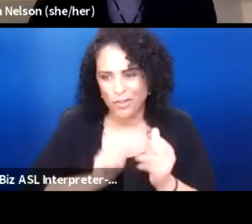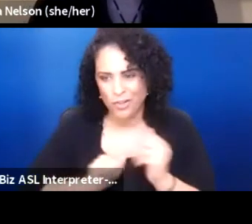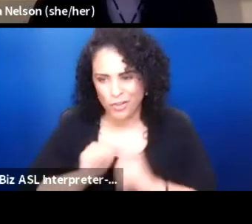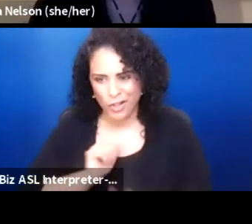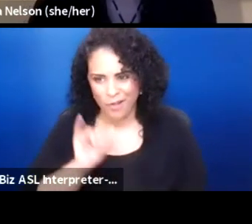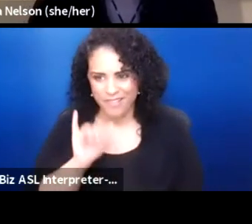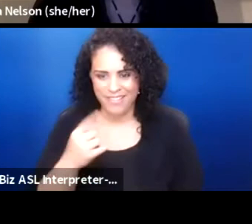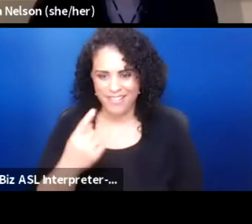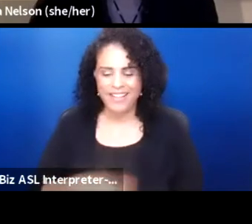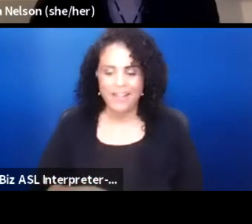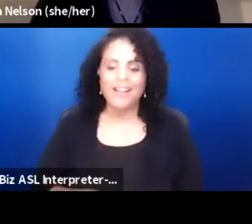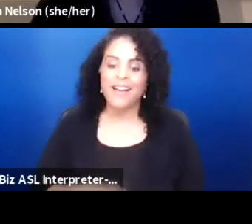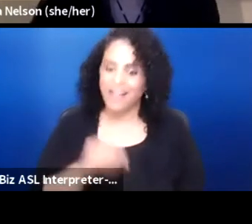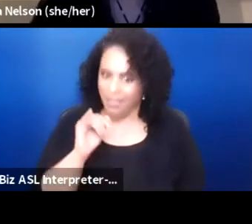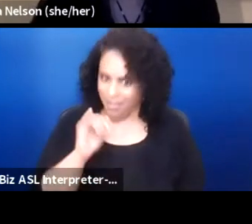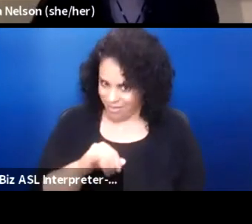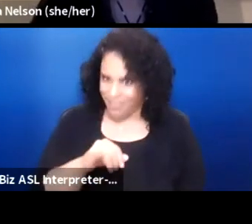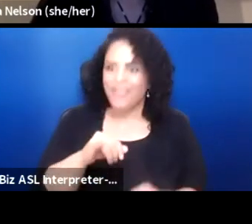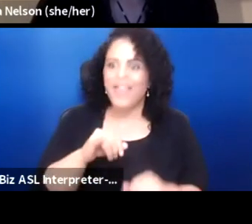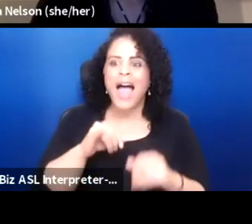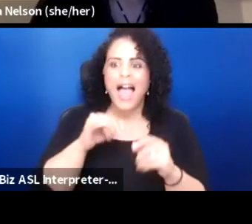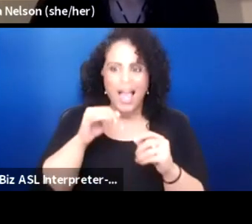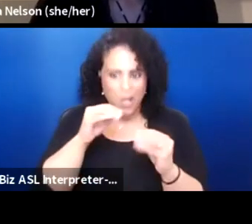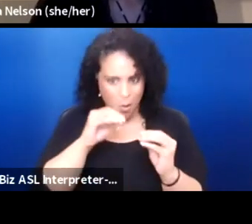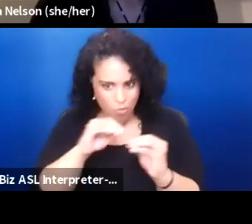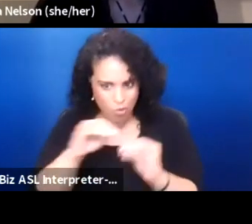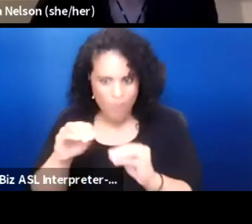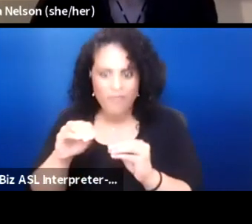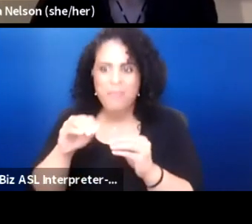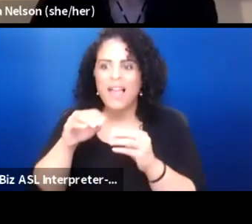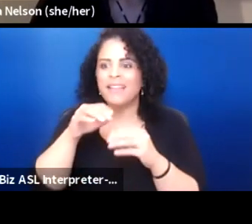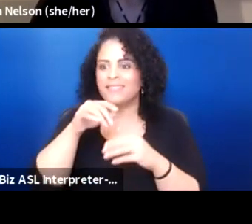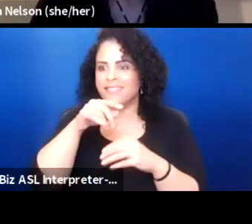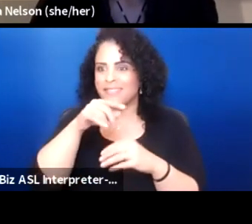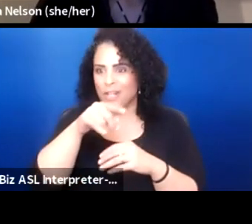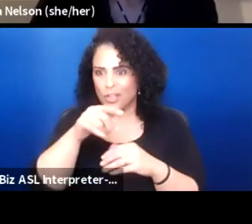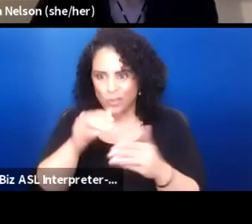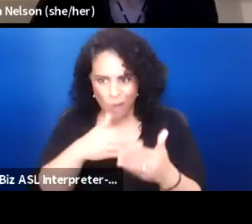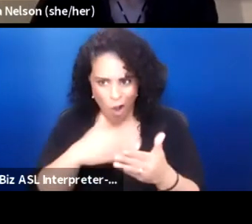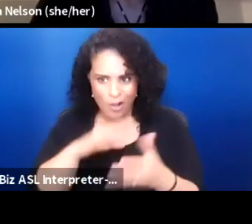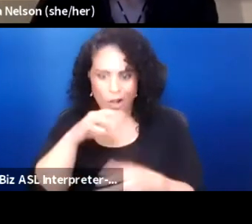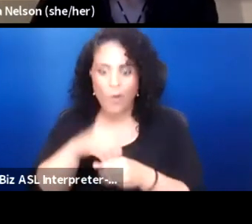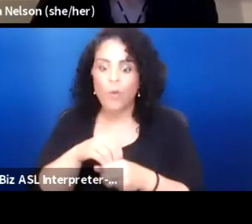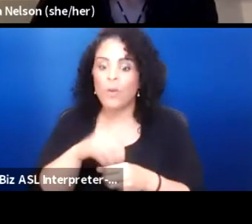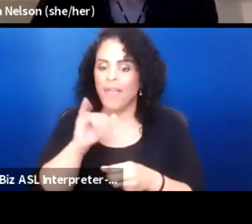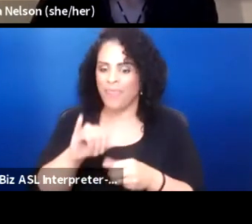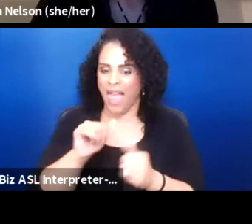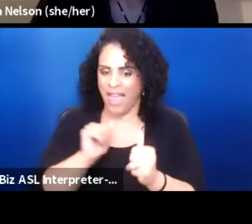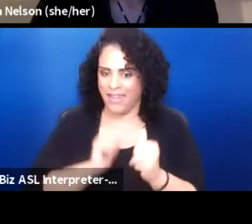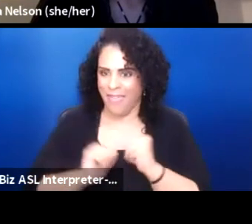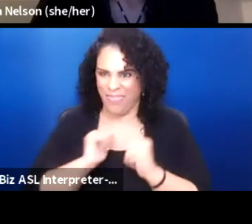But movement and song was included. It was theater. It was absolutely theater.